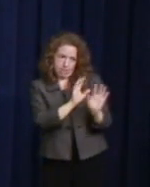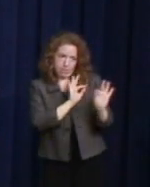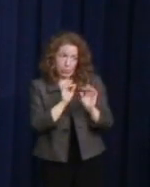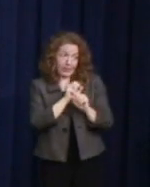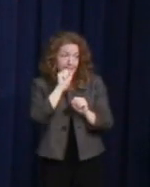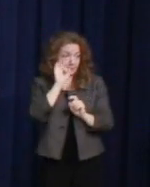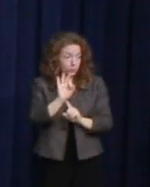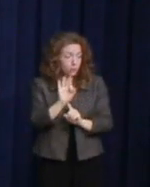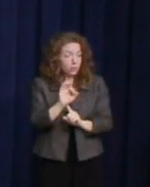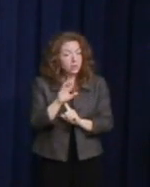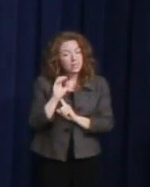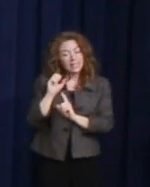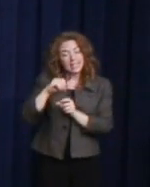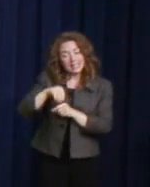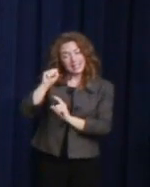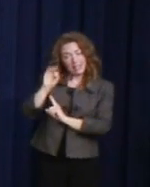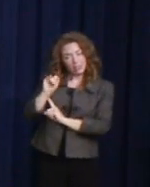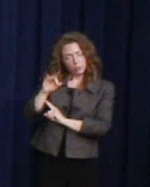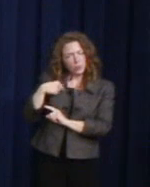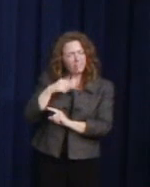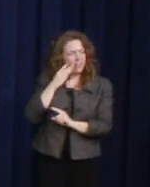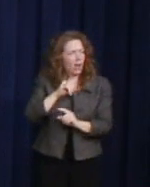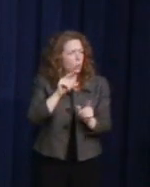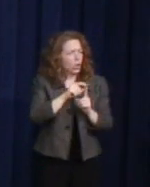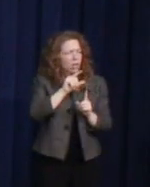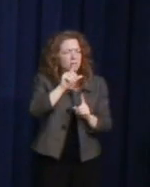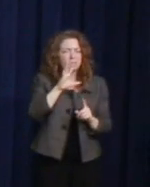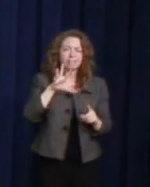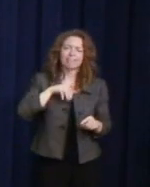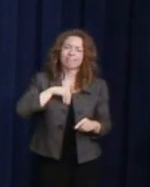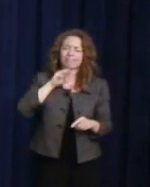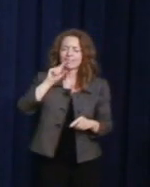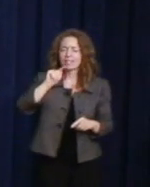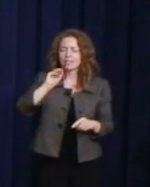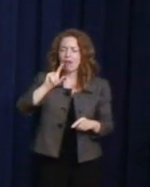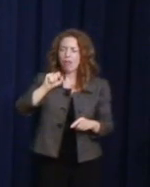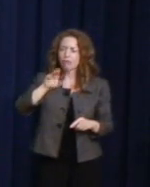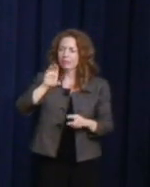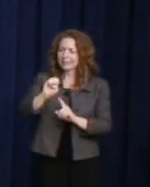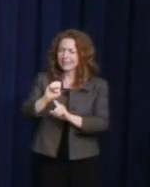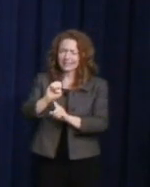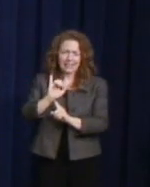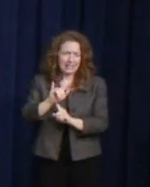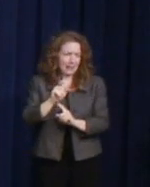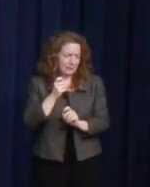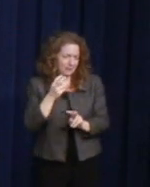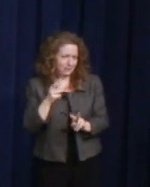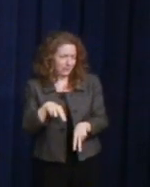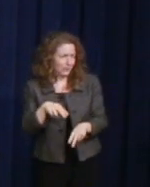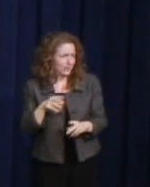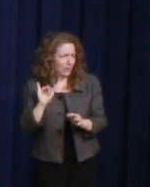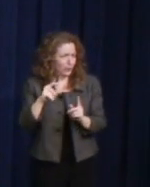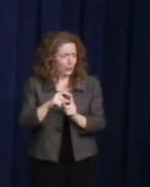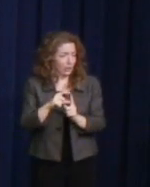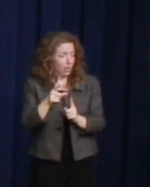of a condescending word. You know? We do not tolerate people, and especially